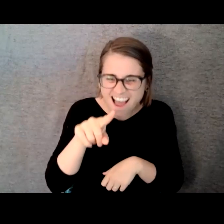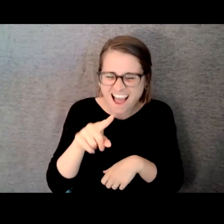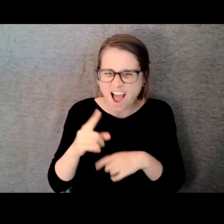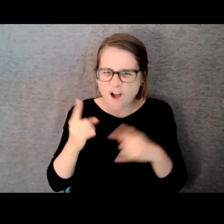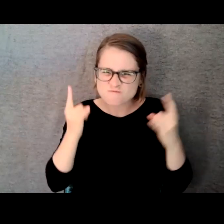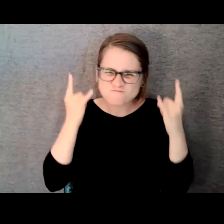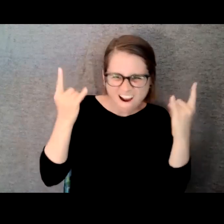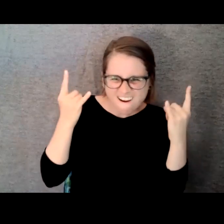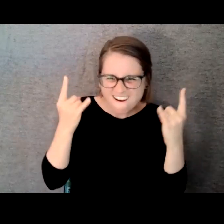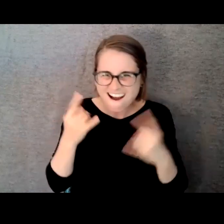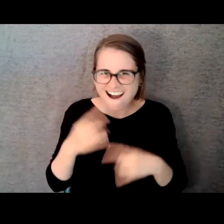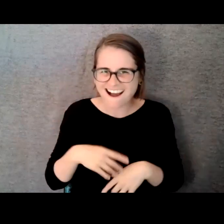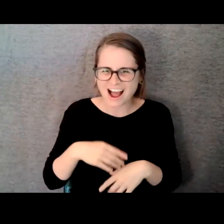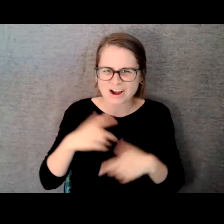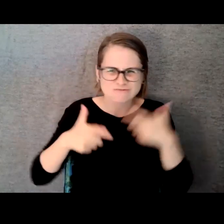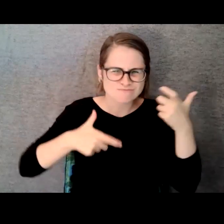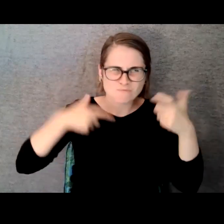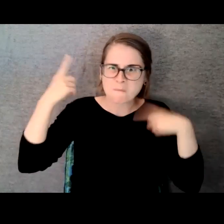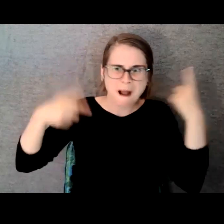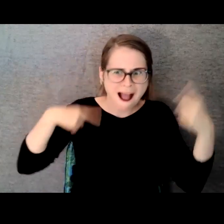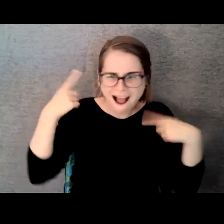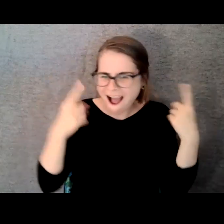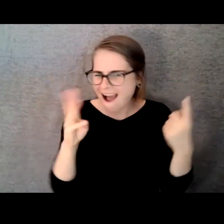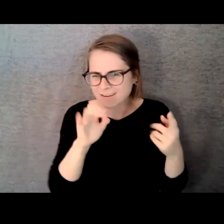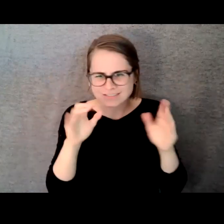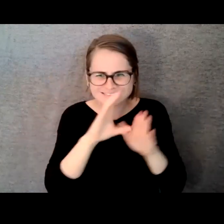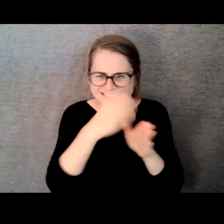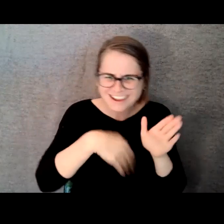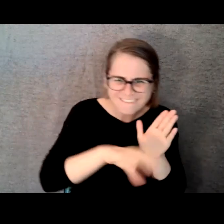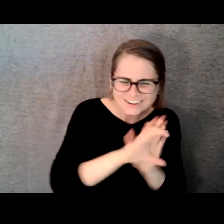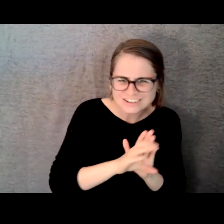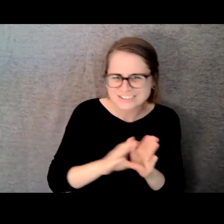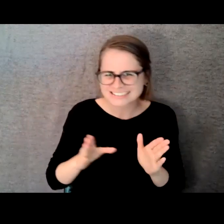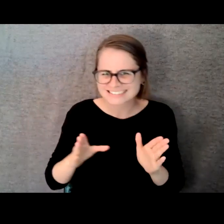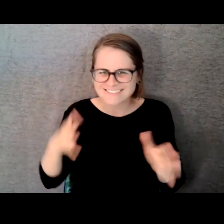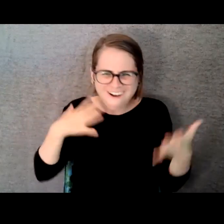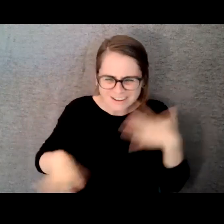story with all of these crazy characters and pieces that somehow when you melded them together,